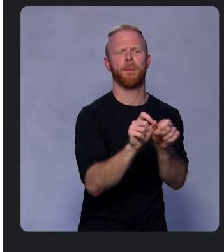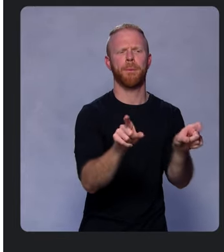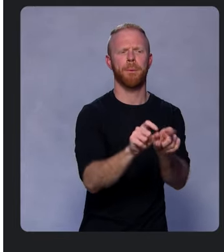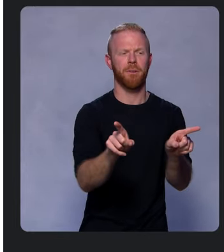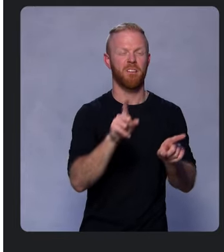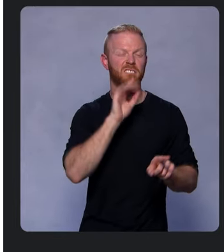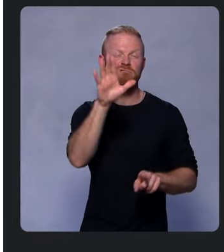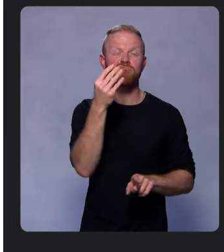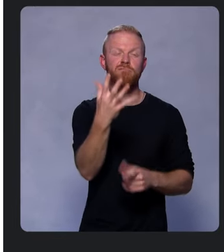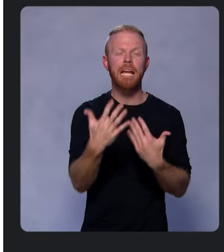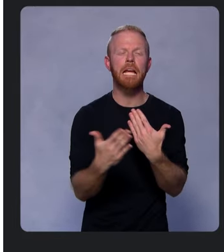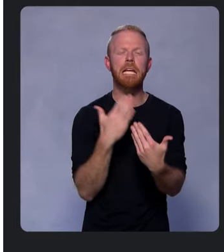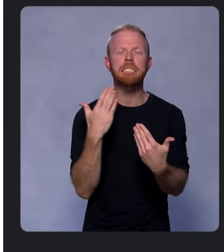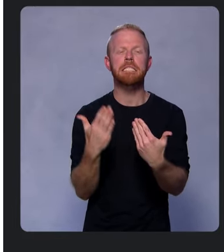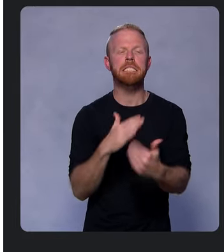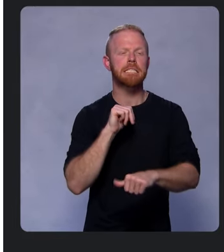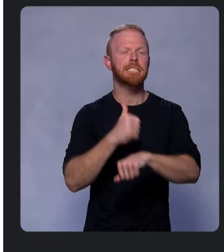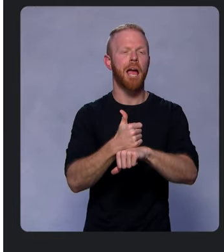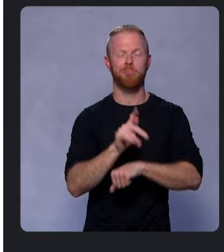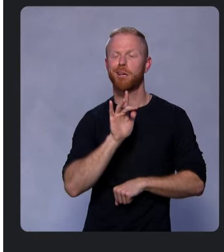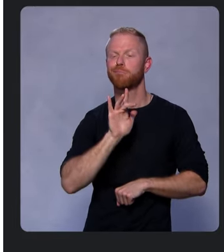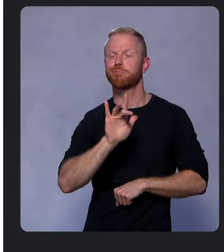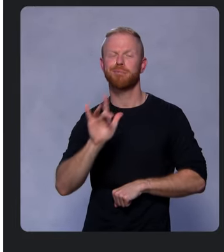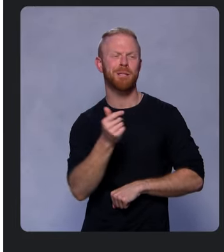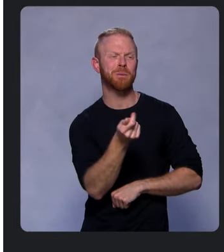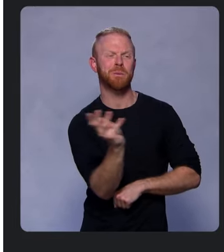It’s easy to set up with just a few clicks in the Firebase Console,